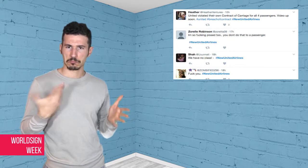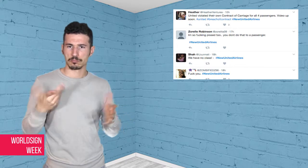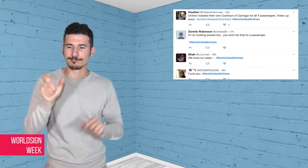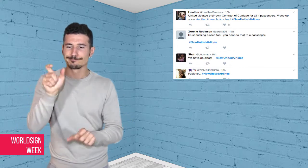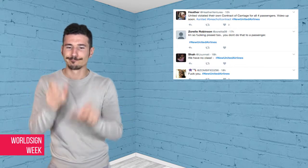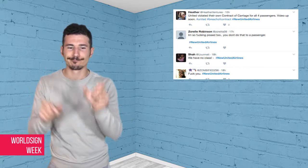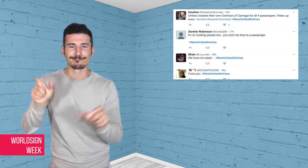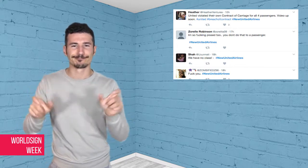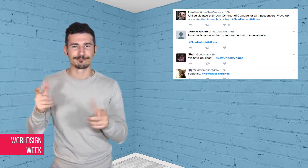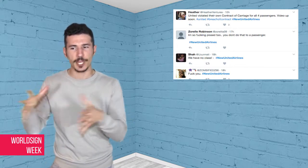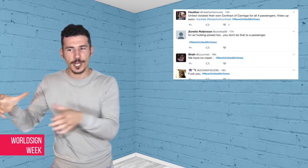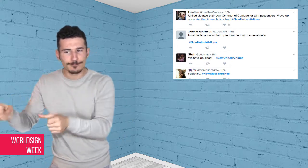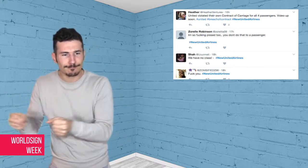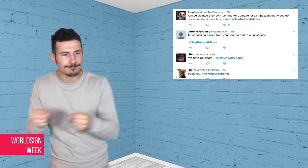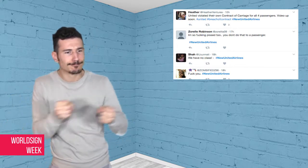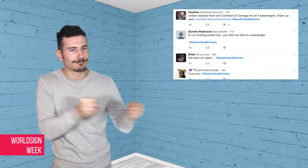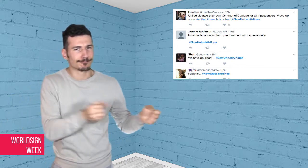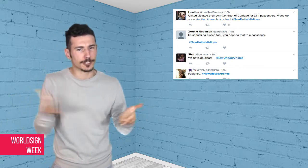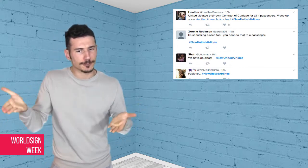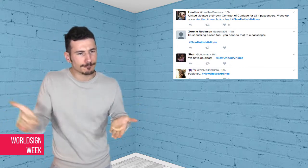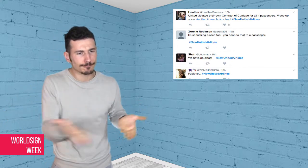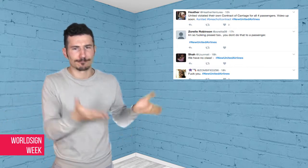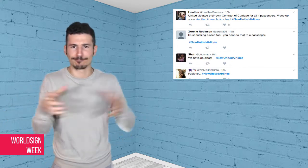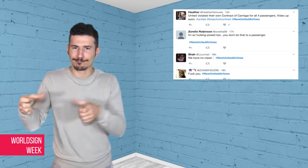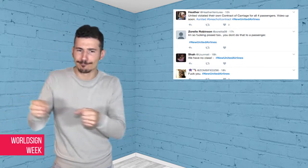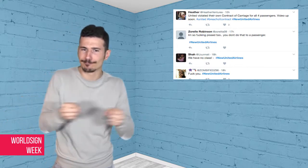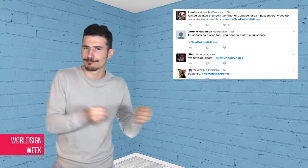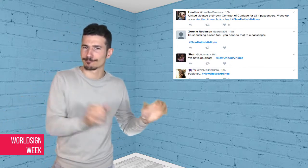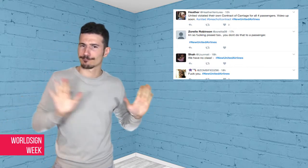public backlash and he recently tweeted